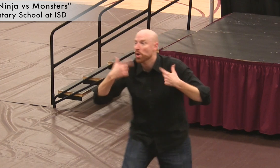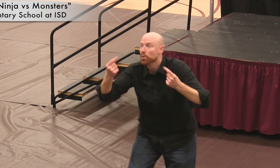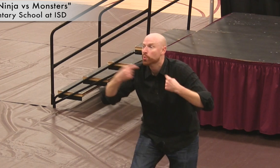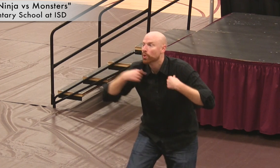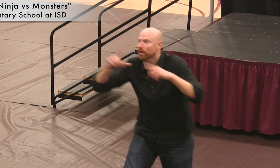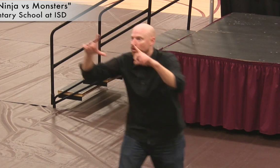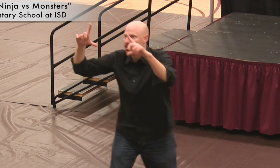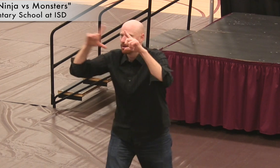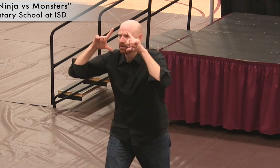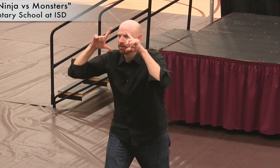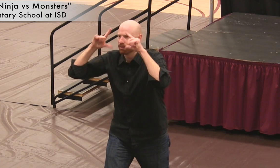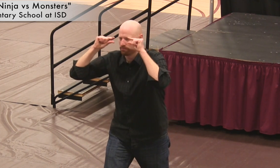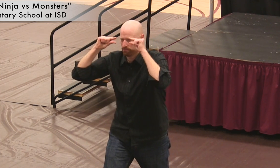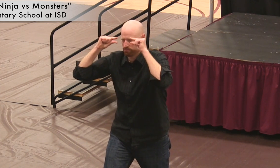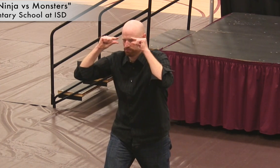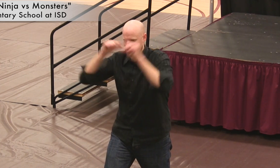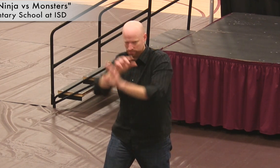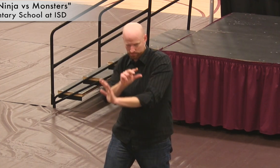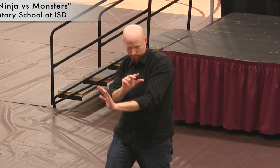So what does Deaf Ninja do?